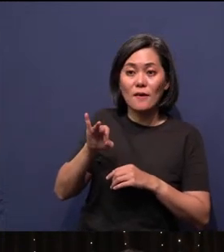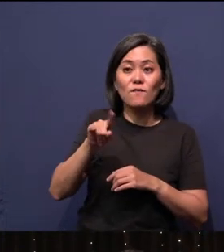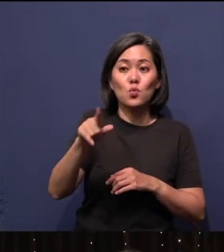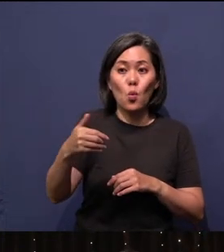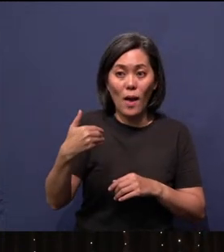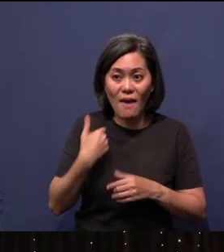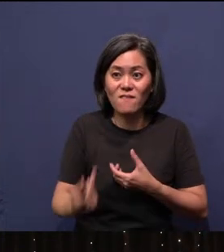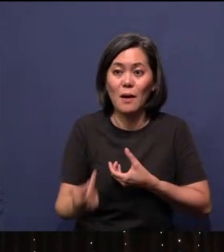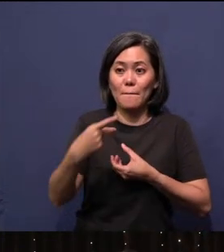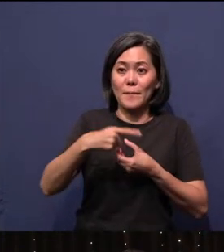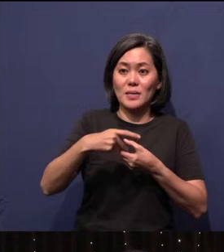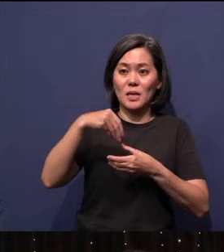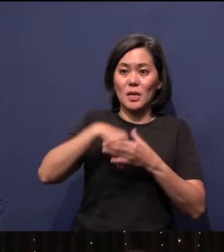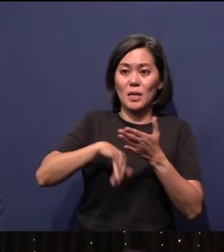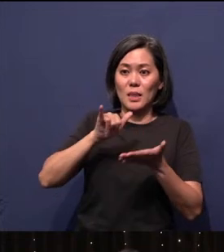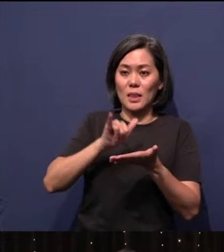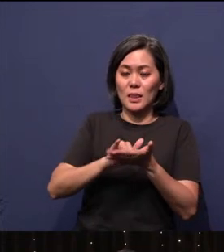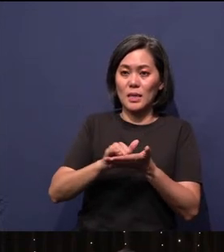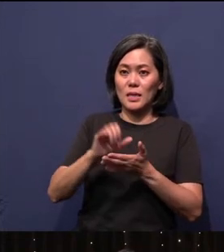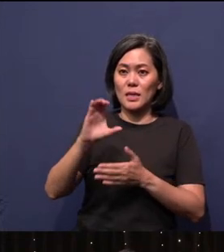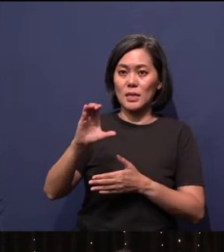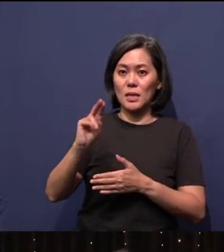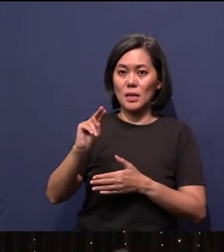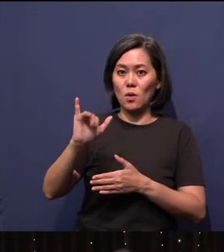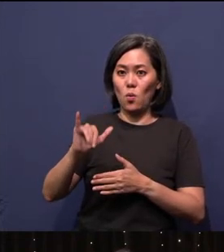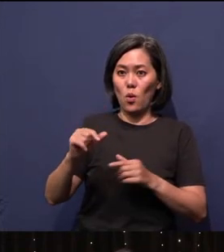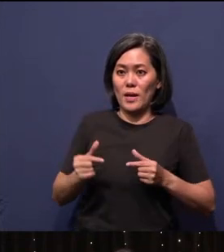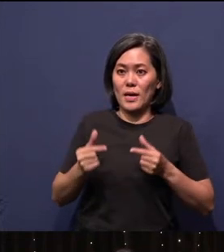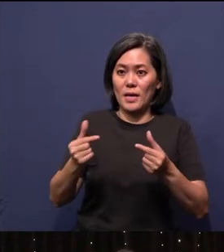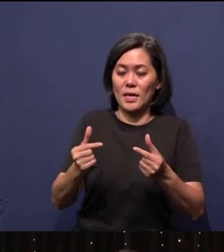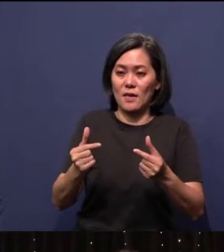CNY gift pack, where you give this gift pack to your loved ones.